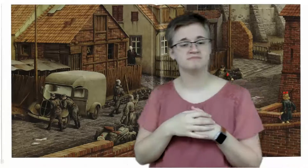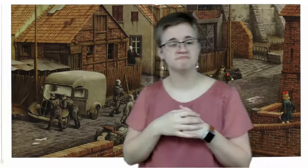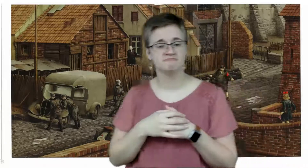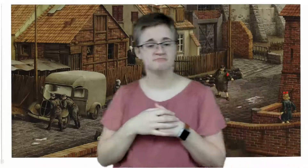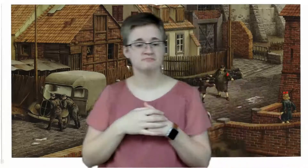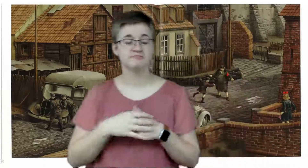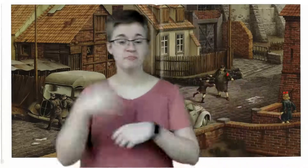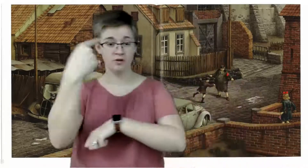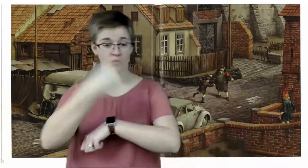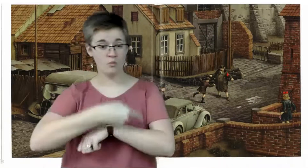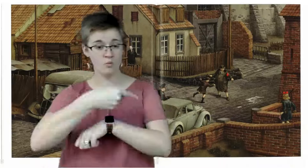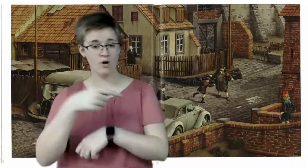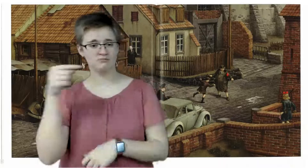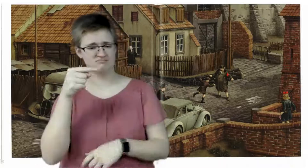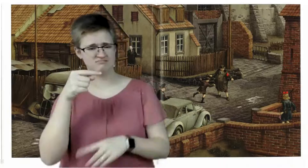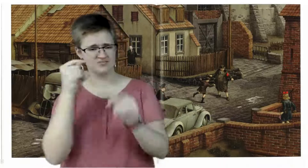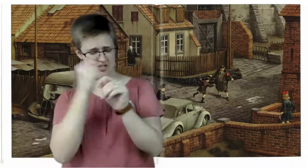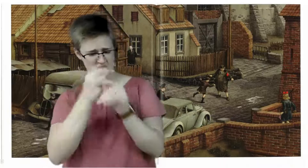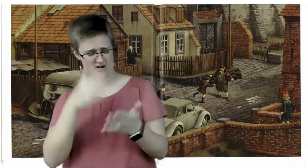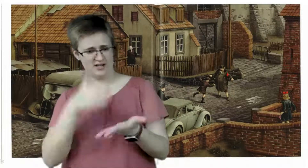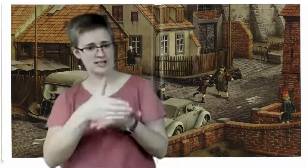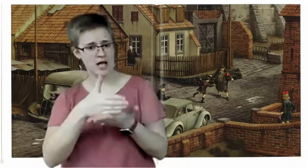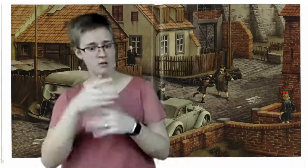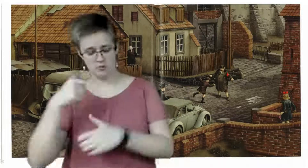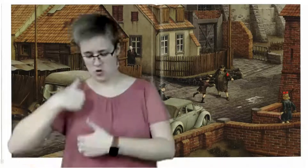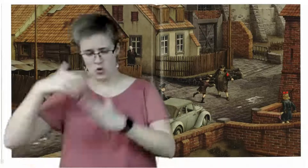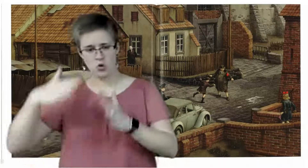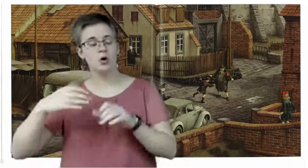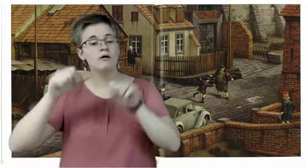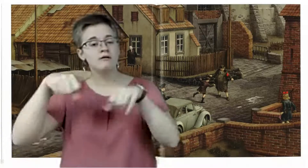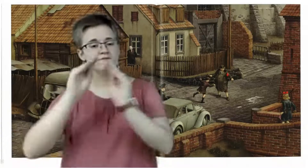One day one of them stopped so the soldiers could repair the engine.